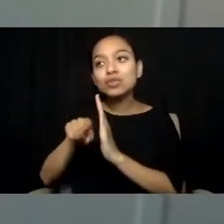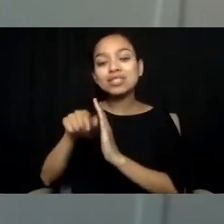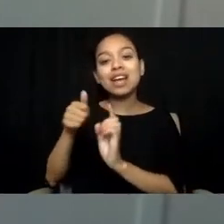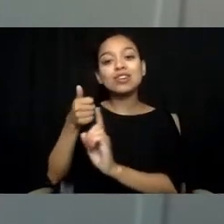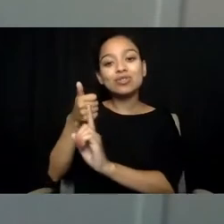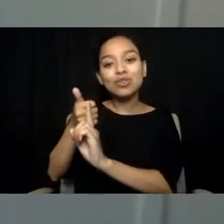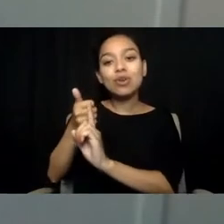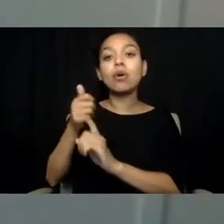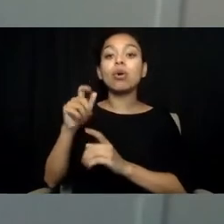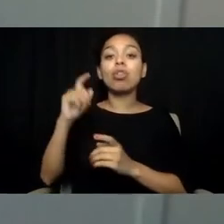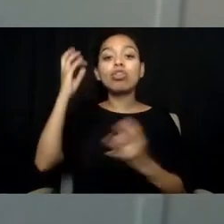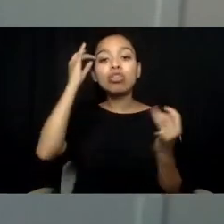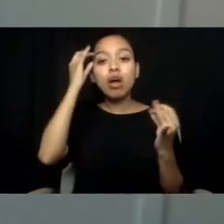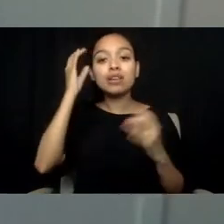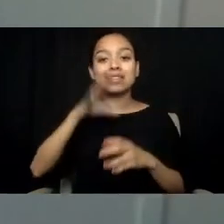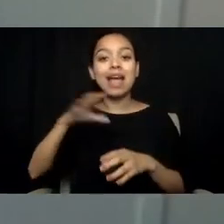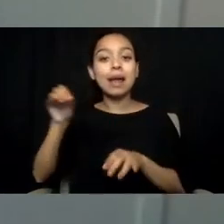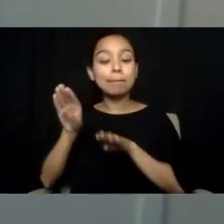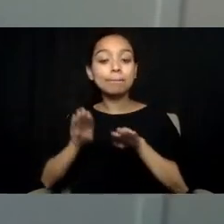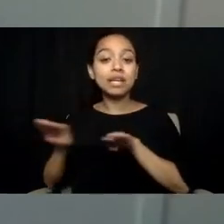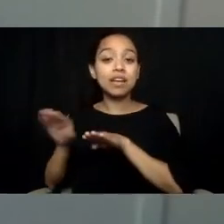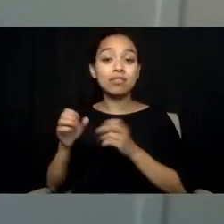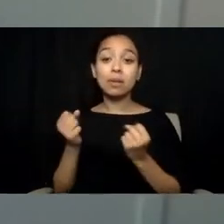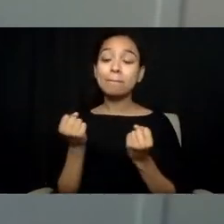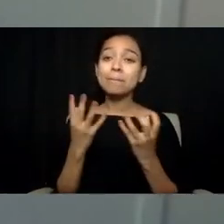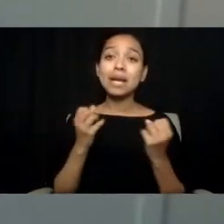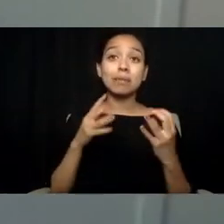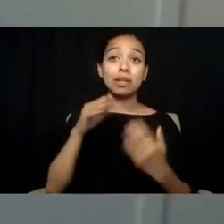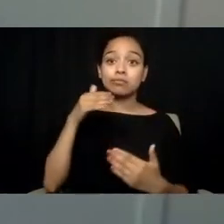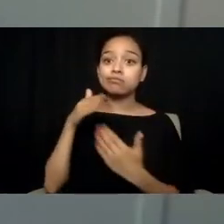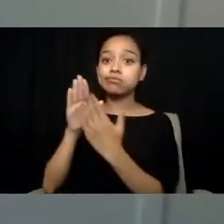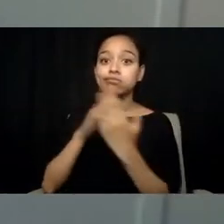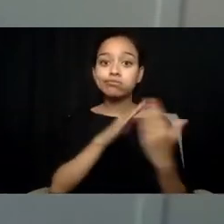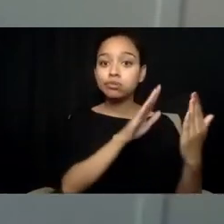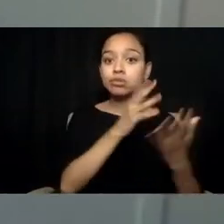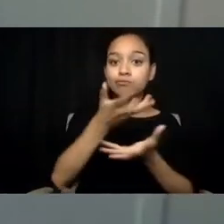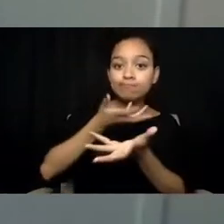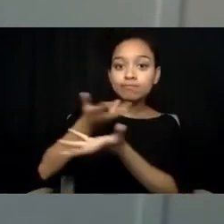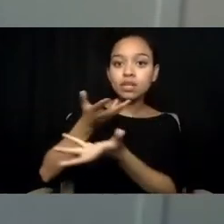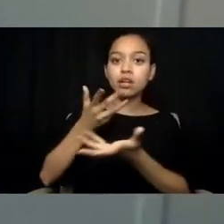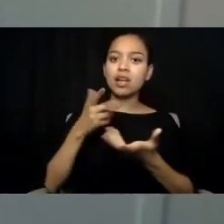throughout the lifespan, resulting in thwarted belonging.